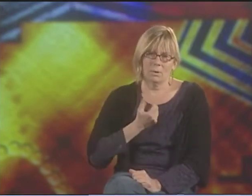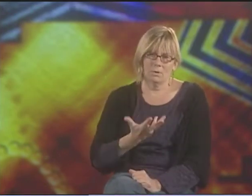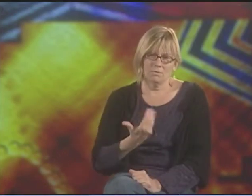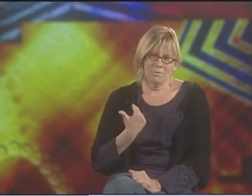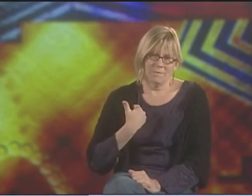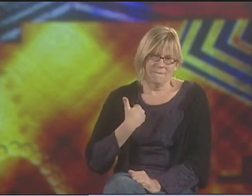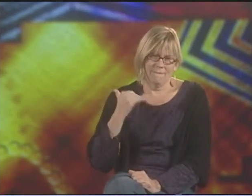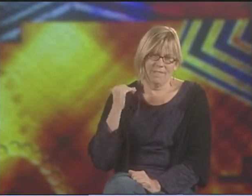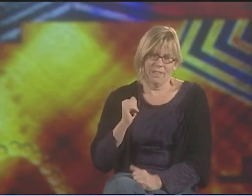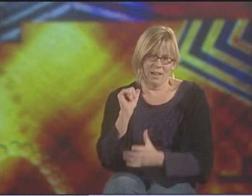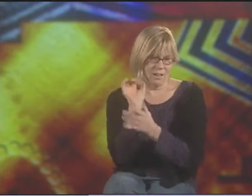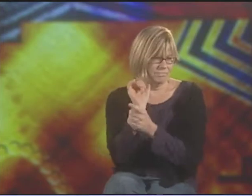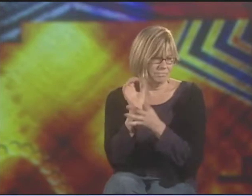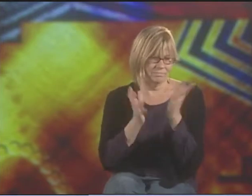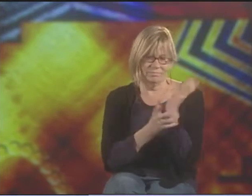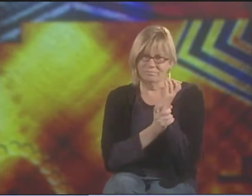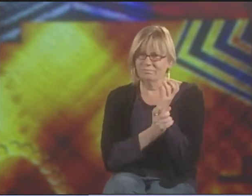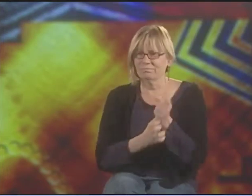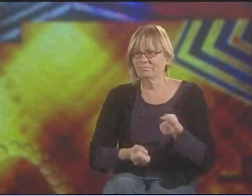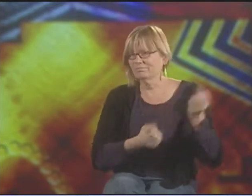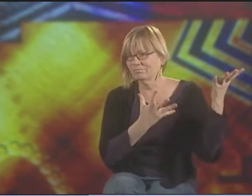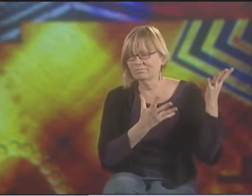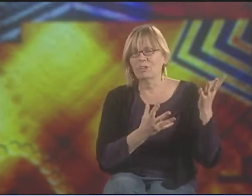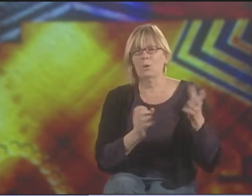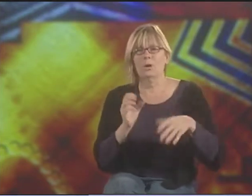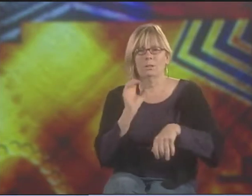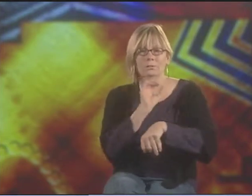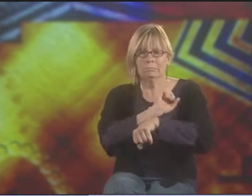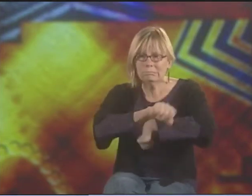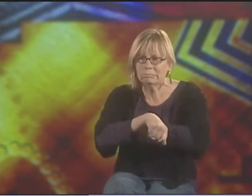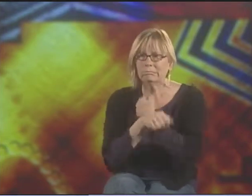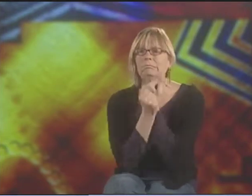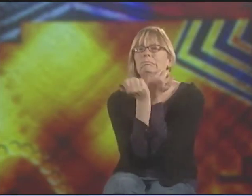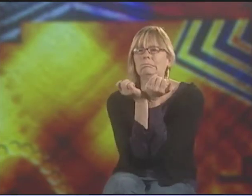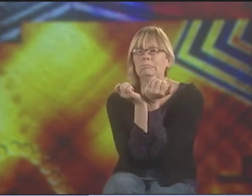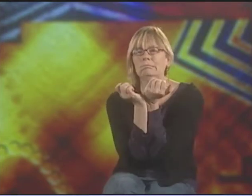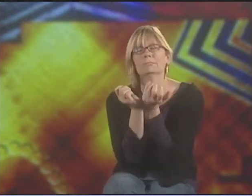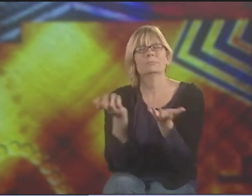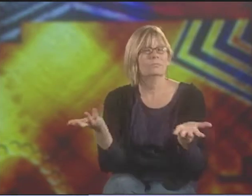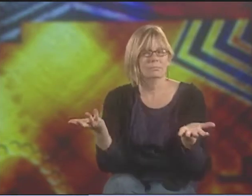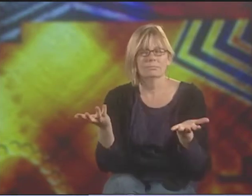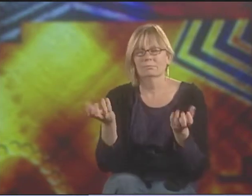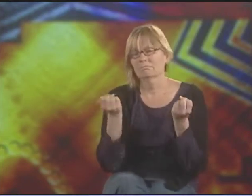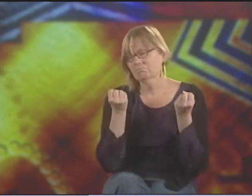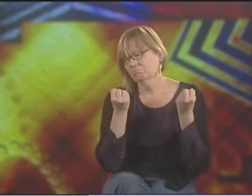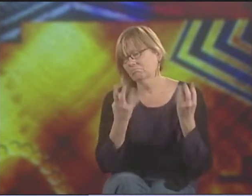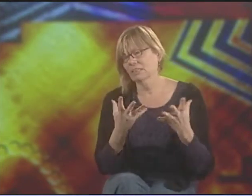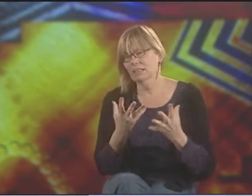OR HANDCUFFED TOGETHER THAT SHOWS UP QUITE OFTEN, TAKING OFF THOSE CHAINS AND GETTING RID OF THOSE BONDS